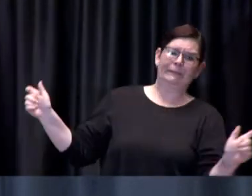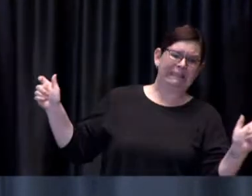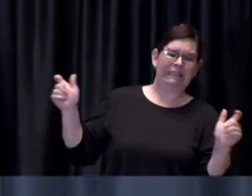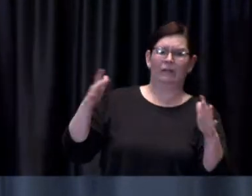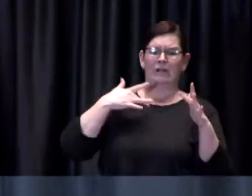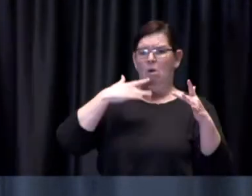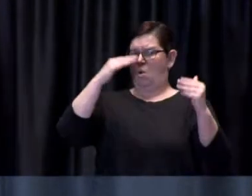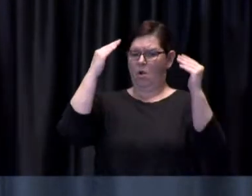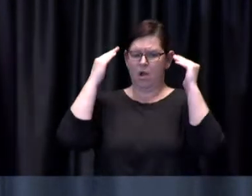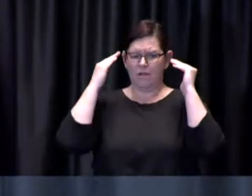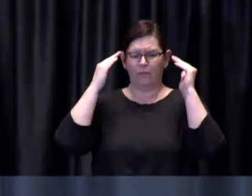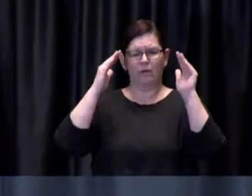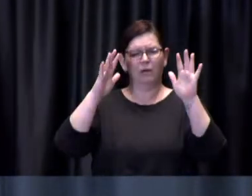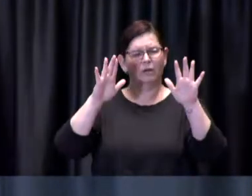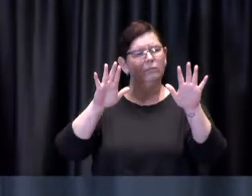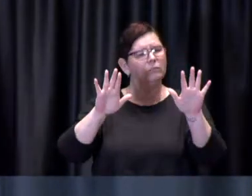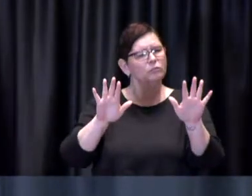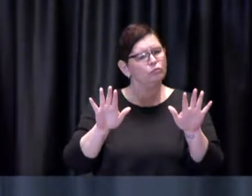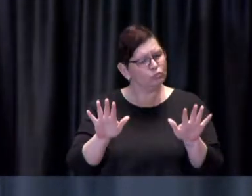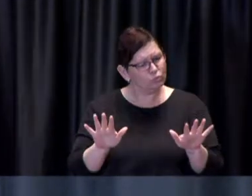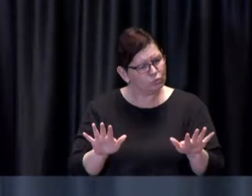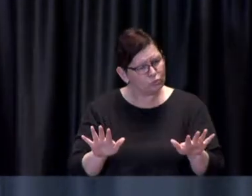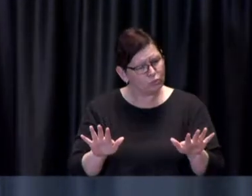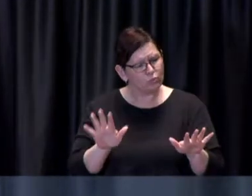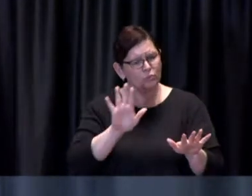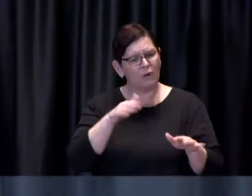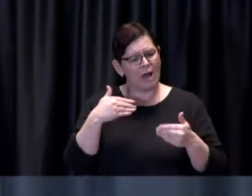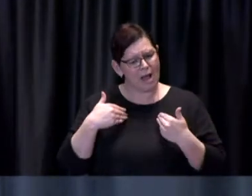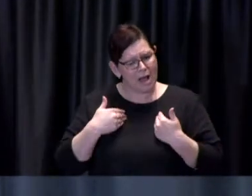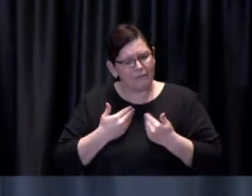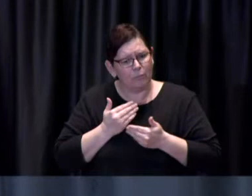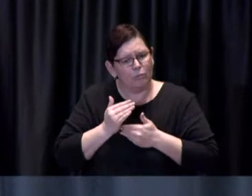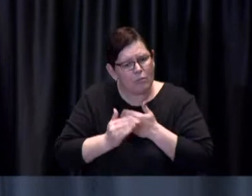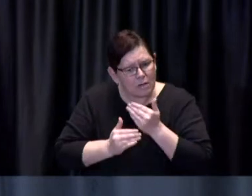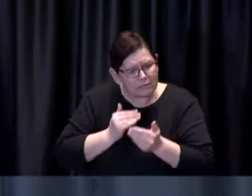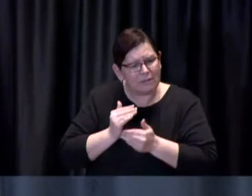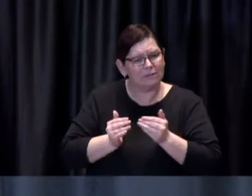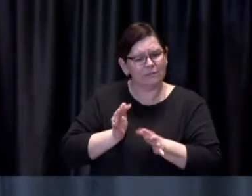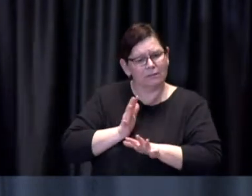all of the processes and all of the provisions in place to make that not only safe but to make that